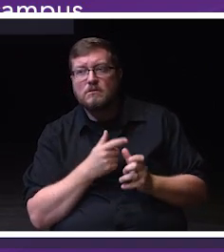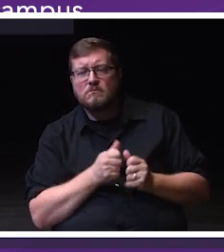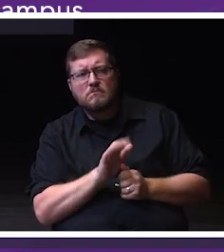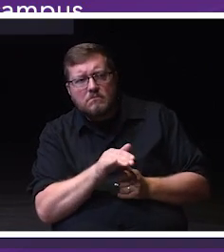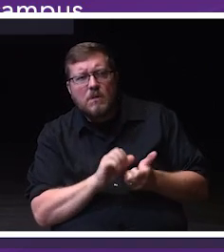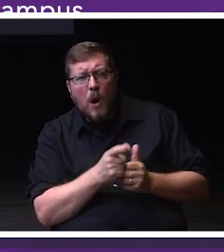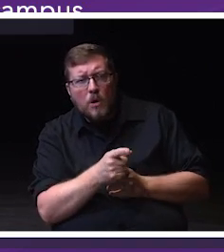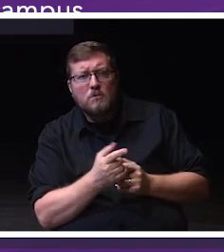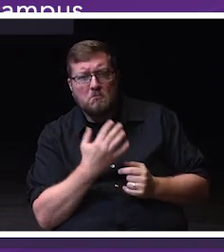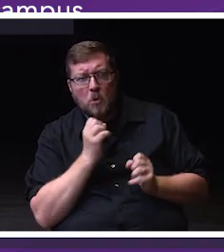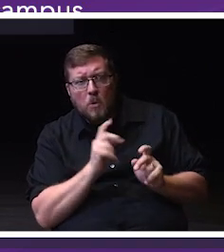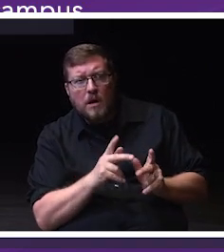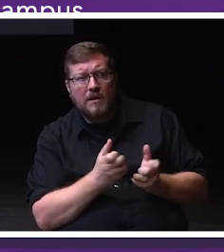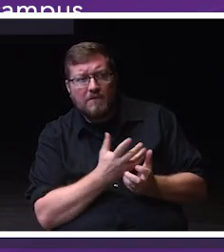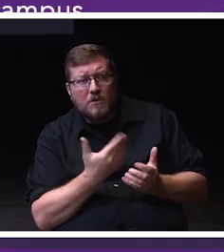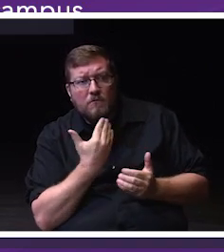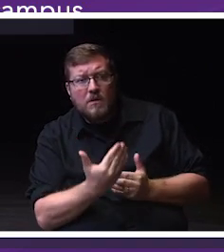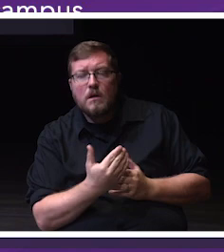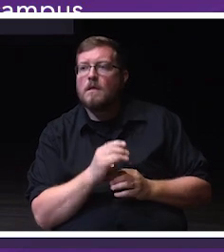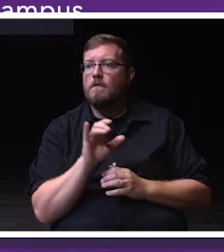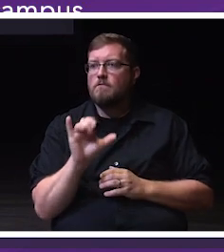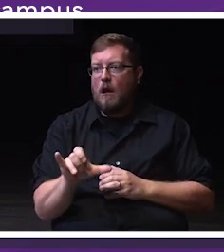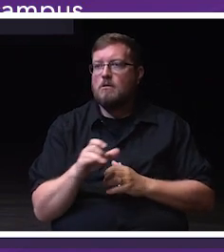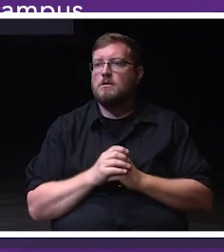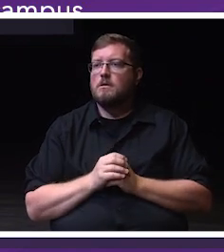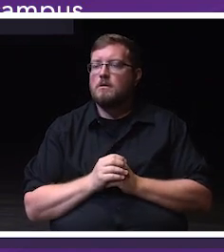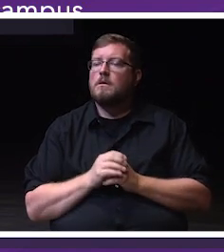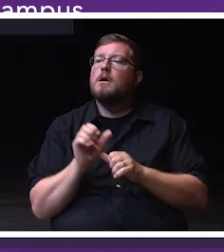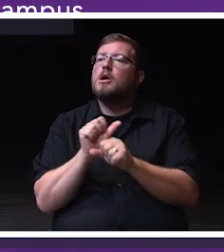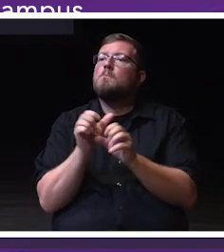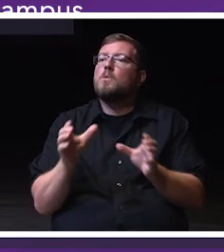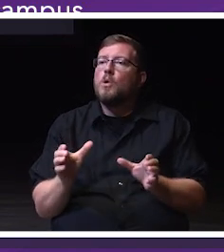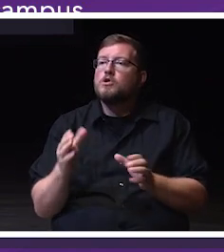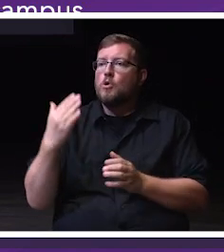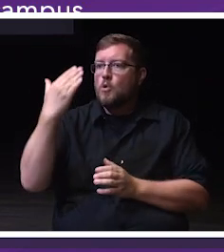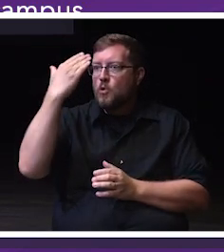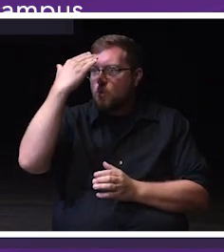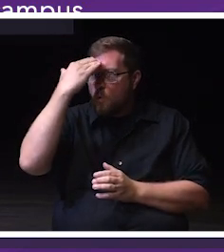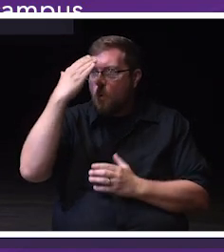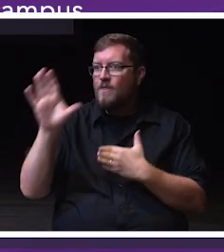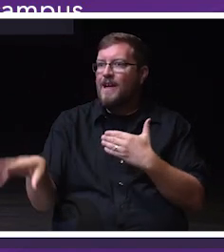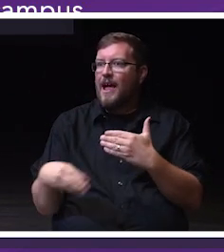Employees know that they add value when they're shown how they make a difference,